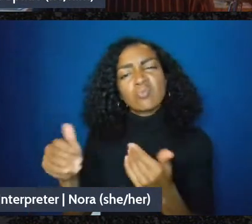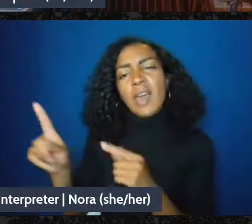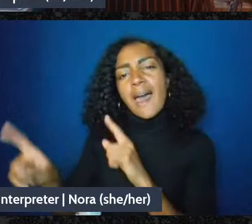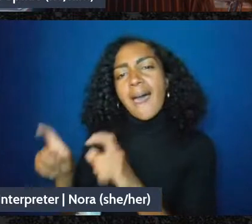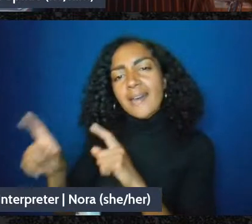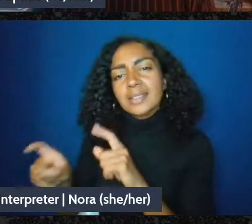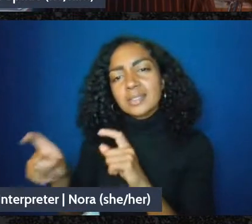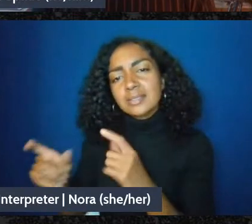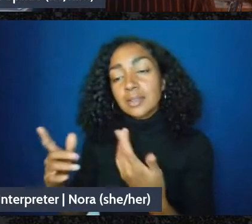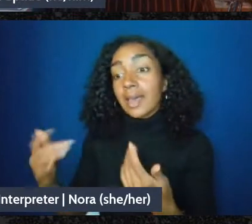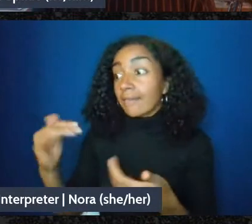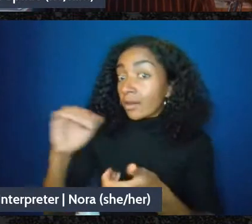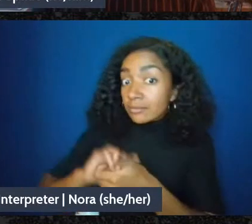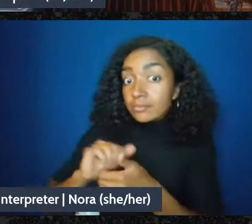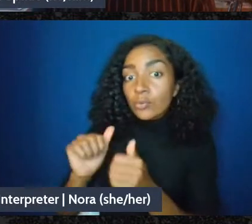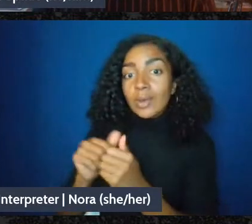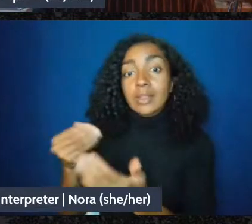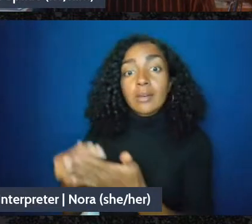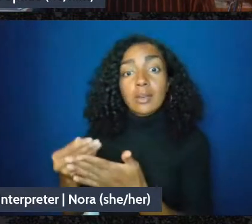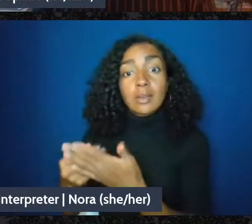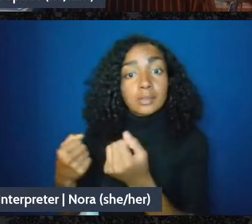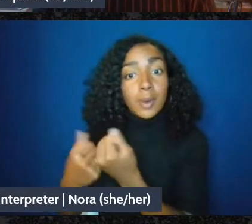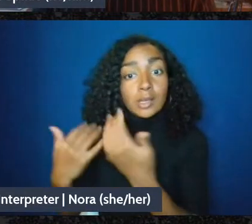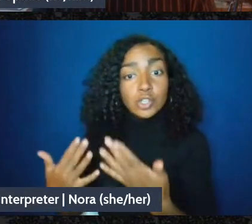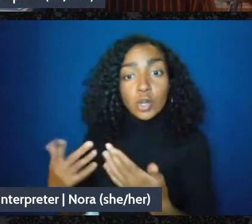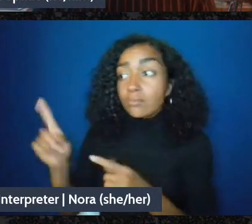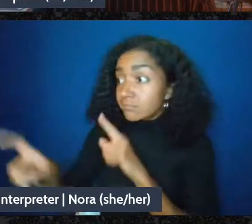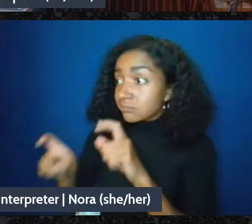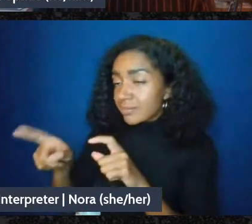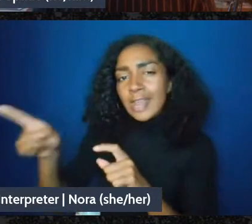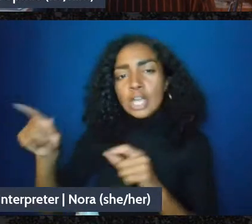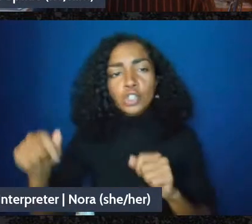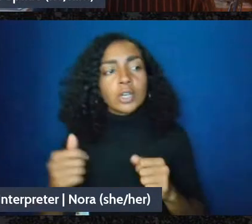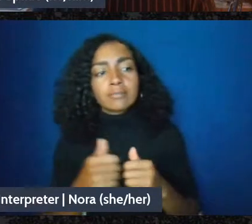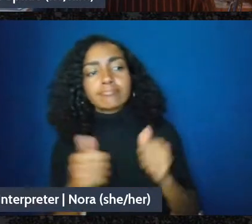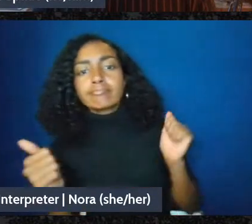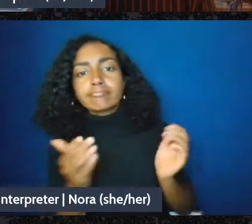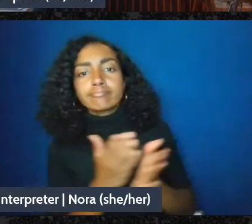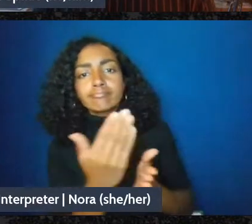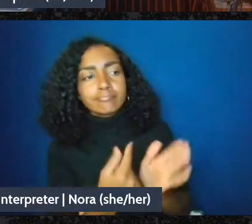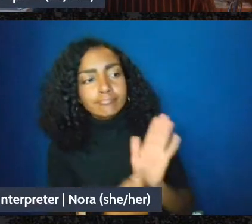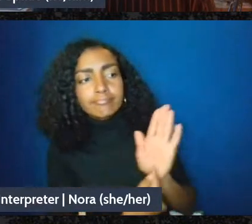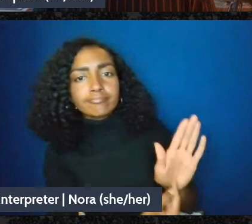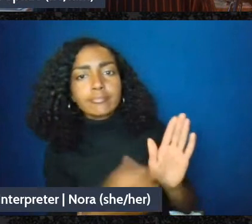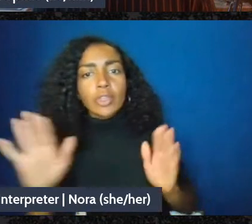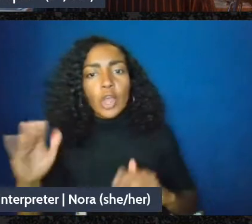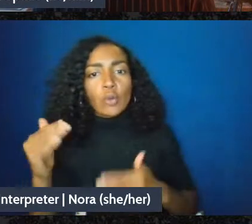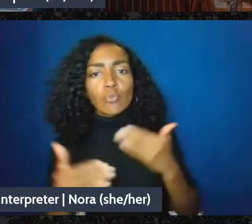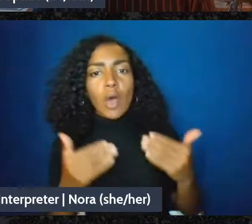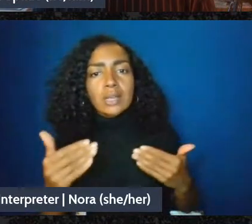they should be transparent about what their processes are and um you know how they came to